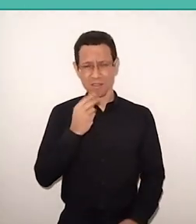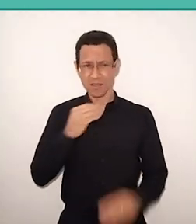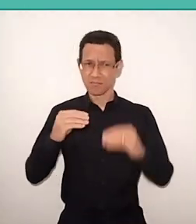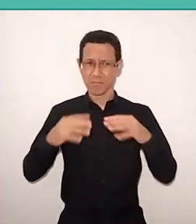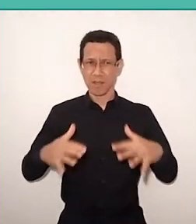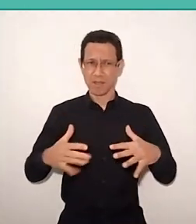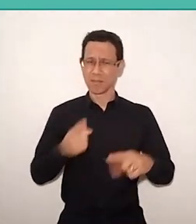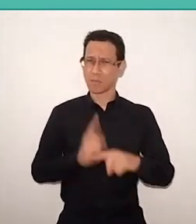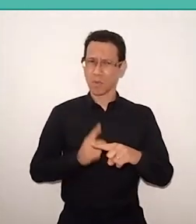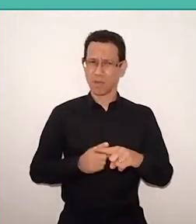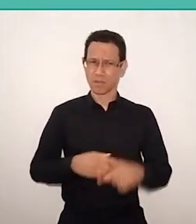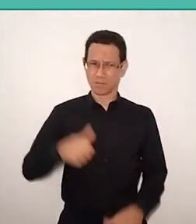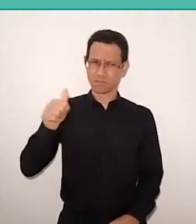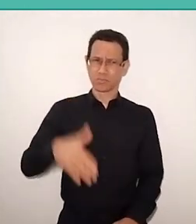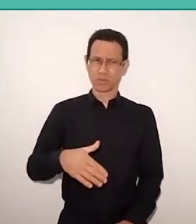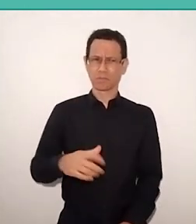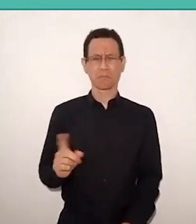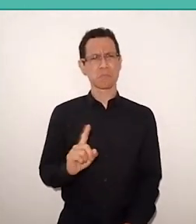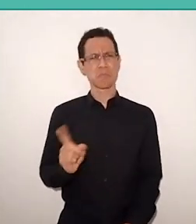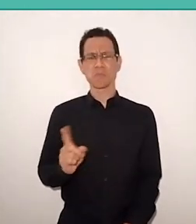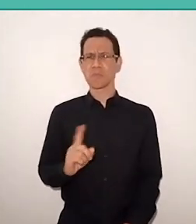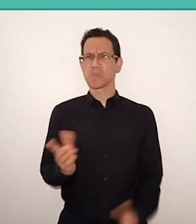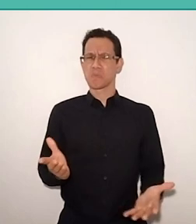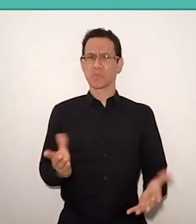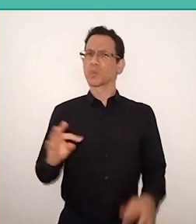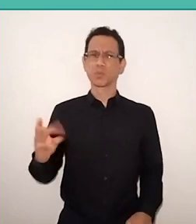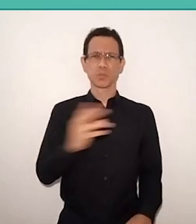Just draw attention to this. And, before putting yourself against it,